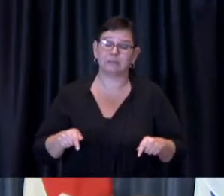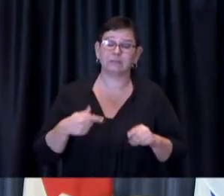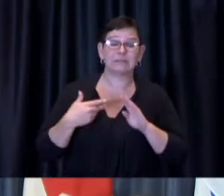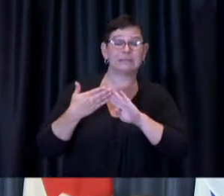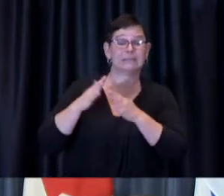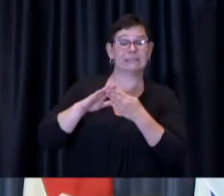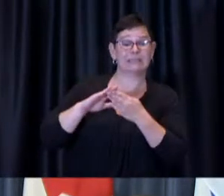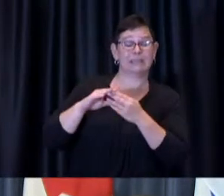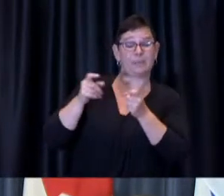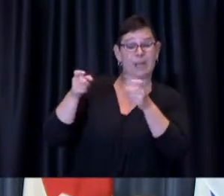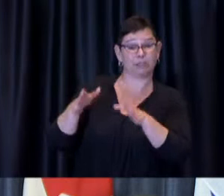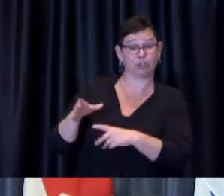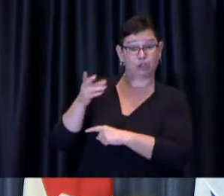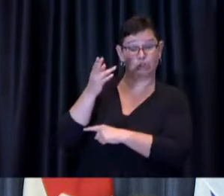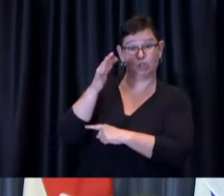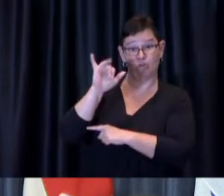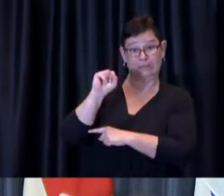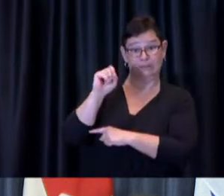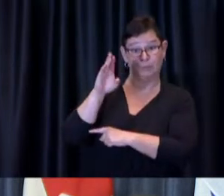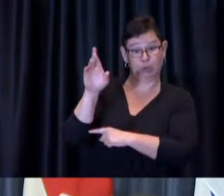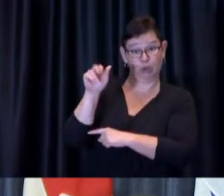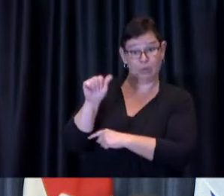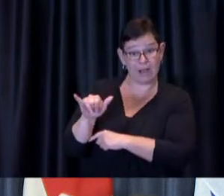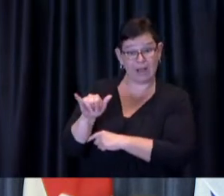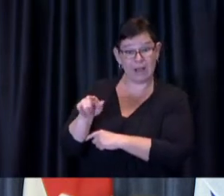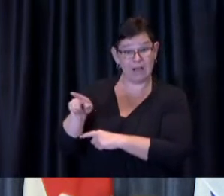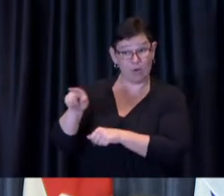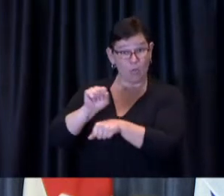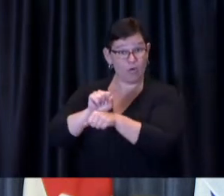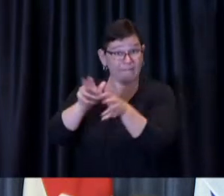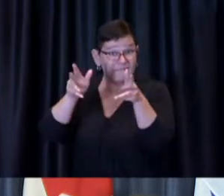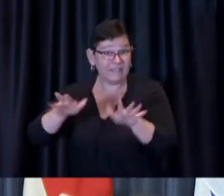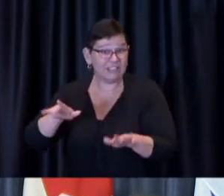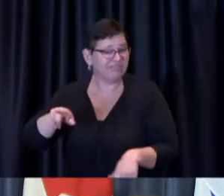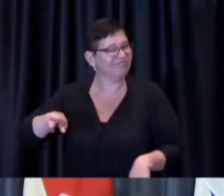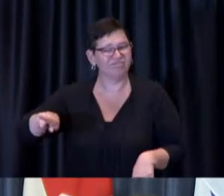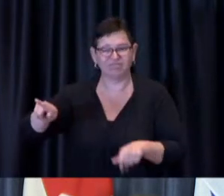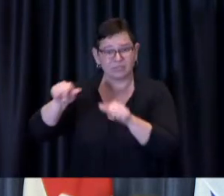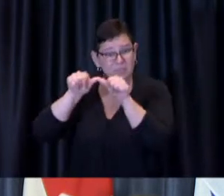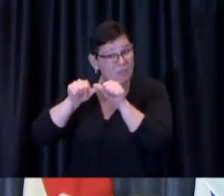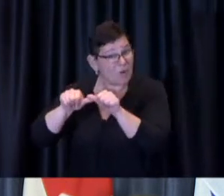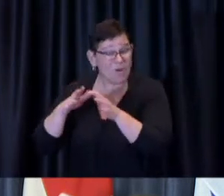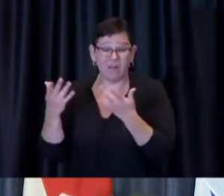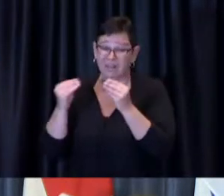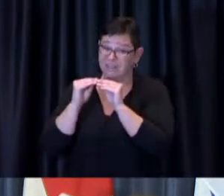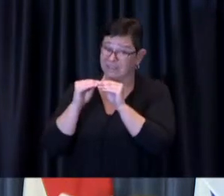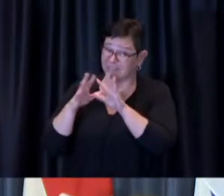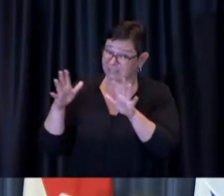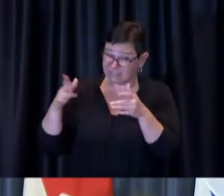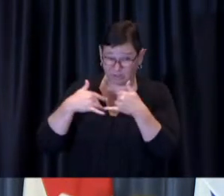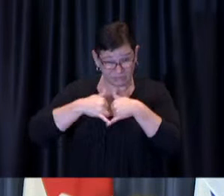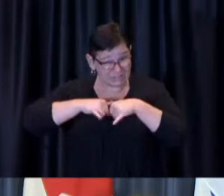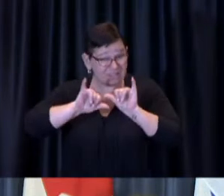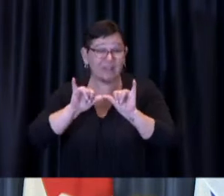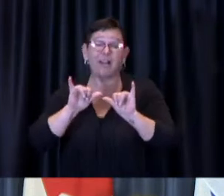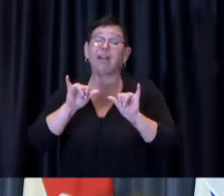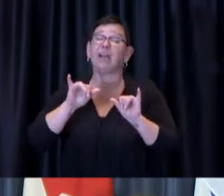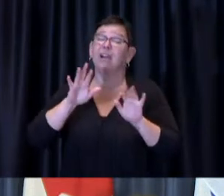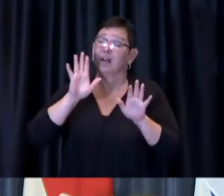and the fact that we're not going to have regularly scheduled a veils doesn't mean there isn't much more to be done on the pandemic and we will continue to do that work with our public service colleagues